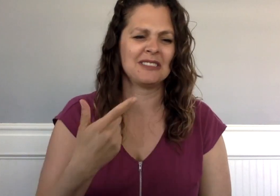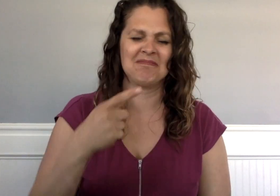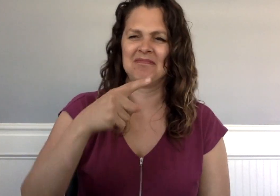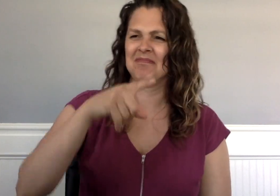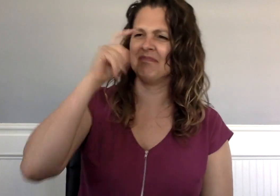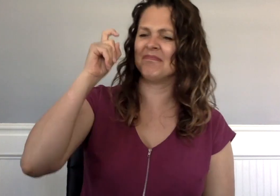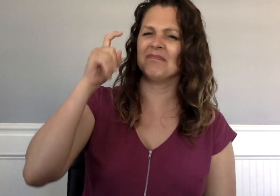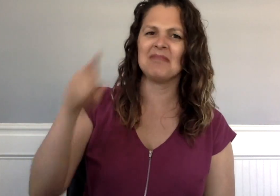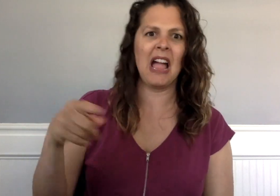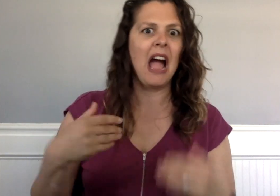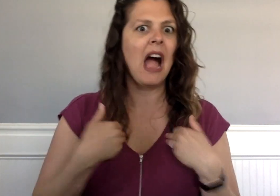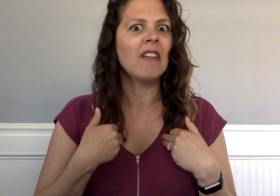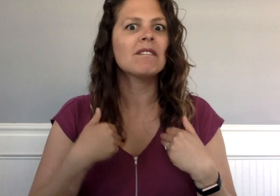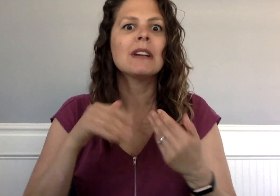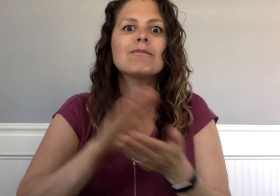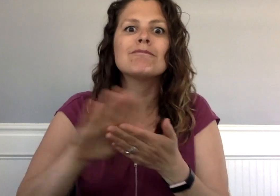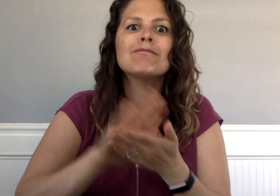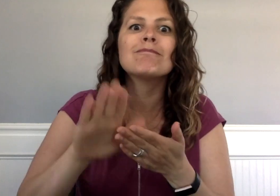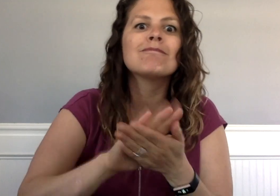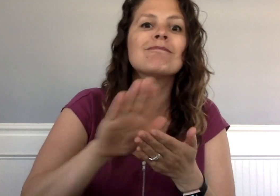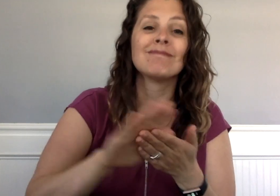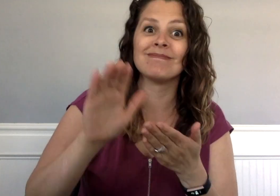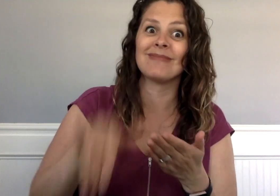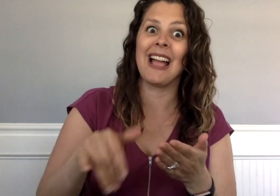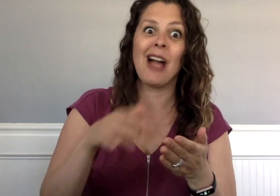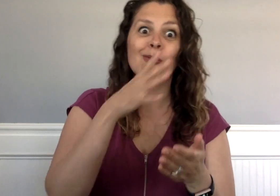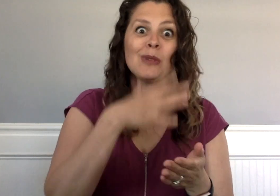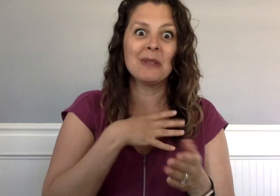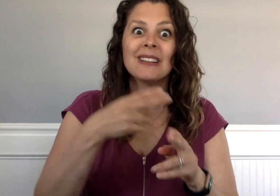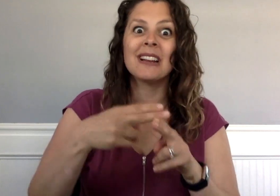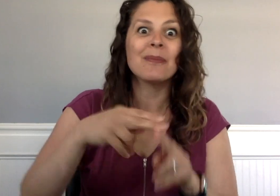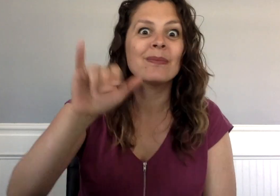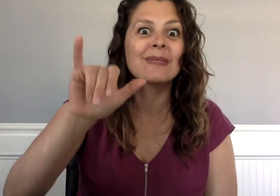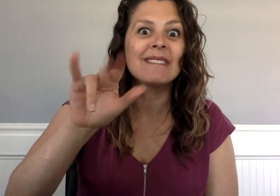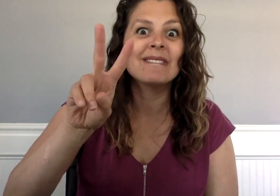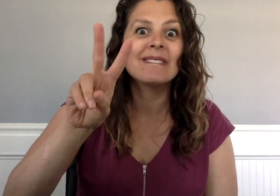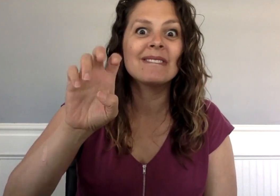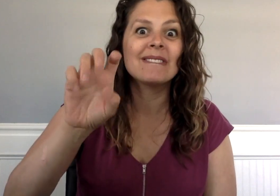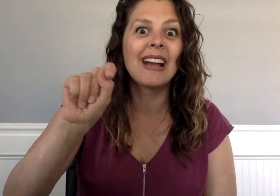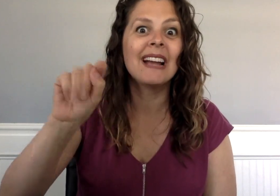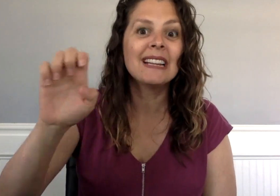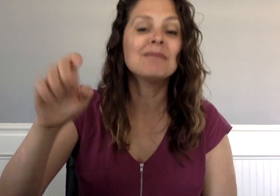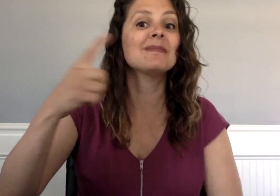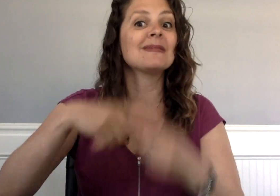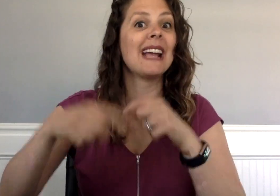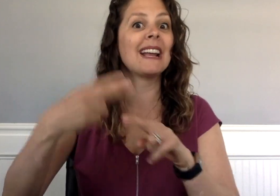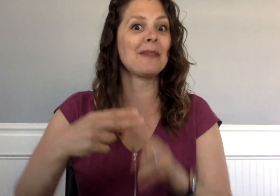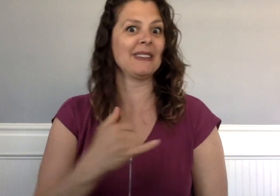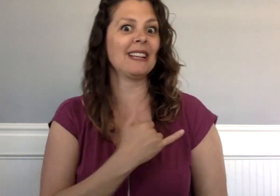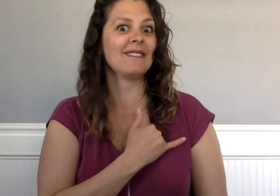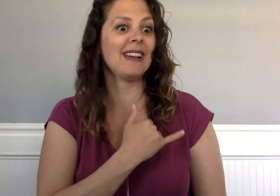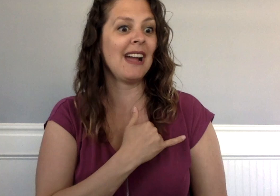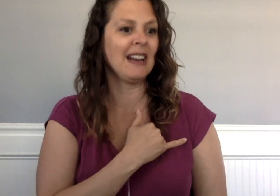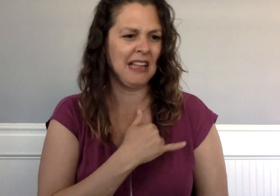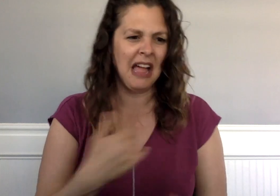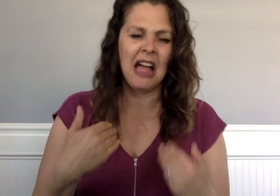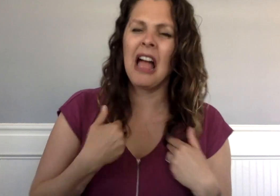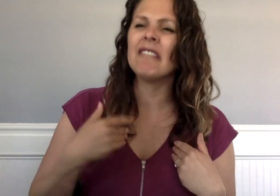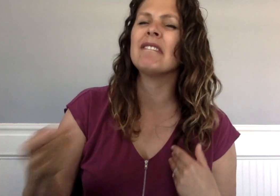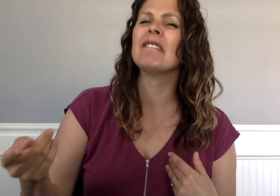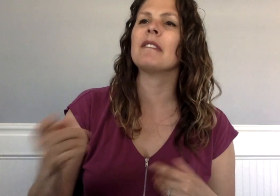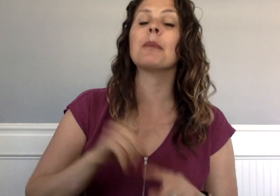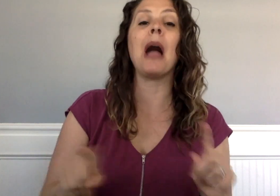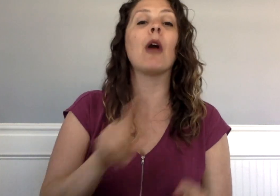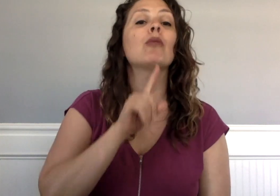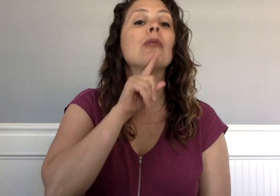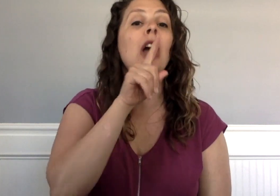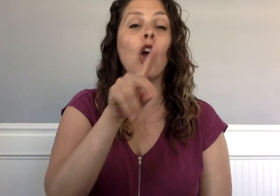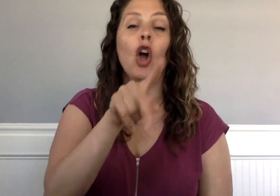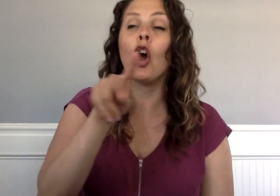Yvette (sign name 'Y' on chest) cleaned with a feather duster, true.